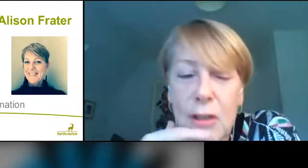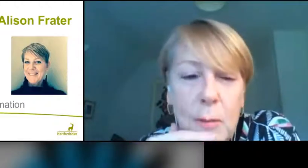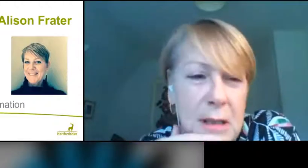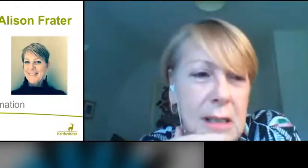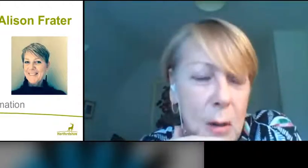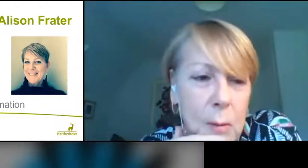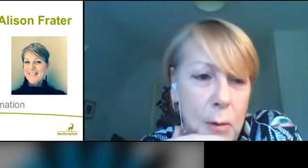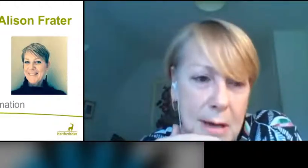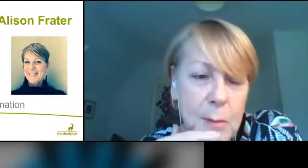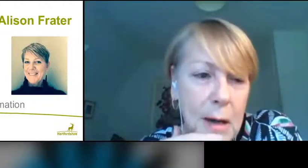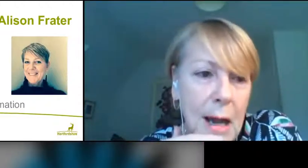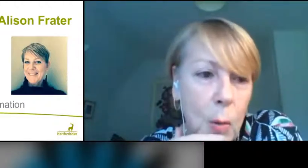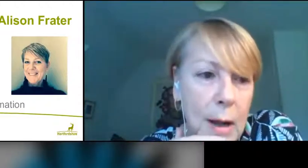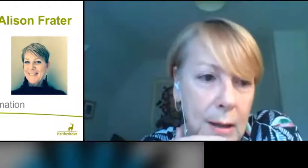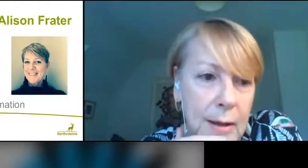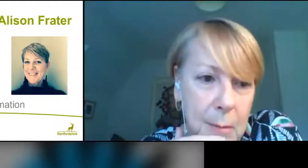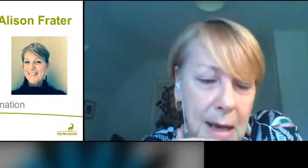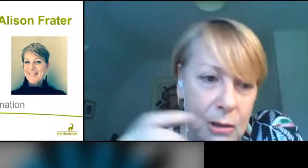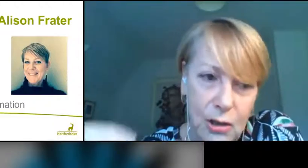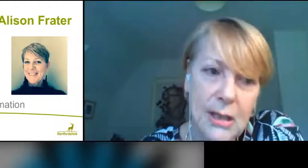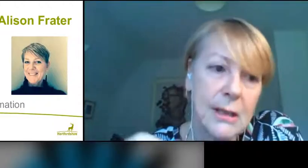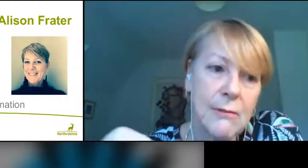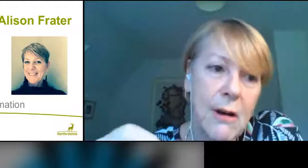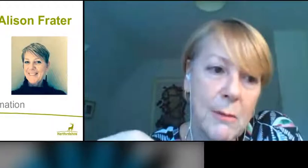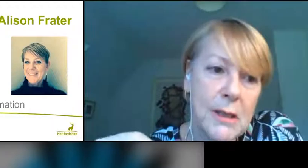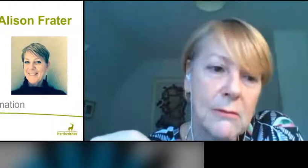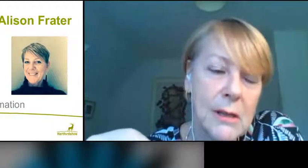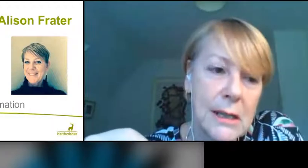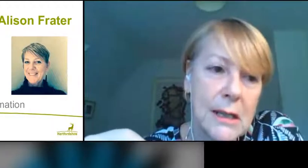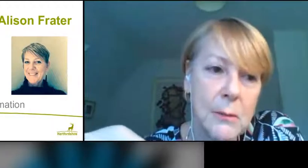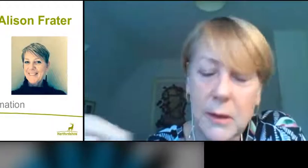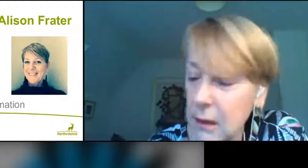just being so impressed by how well they're managing the environment and really keeping